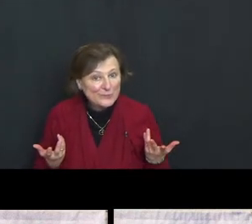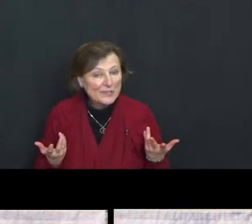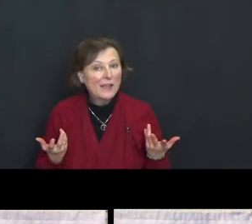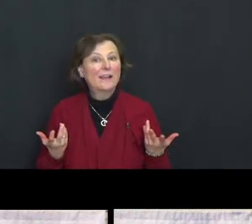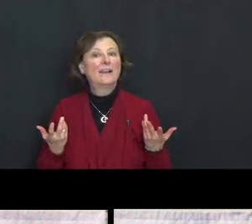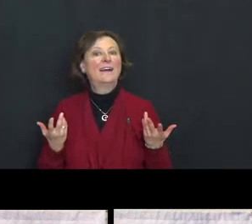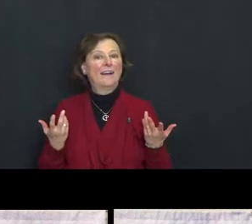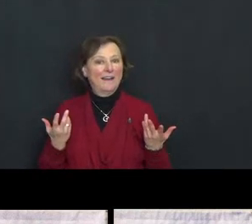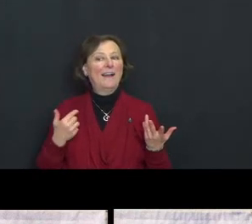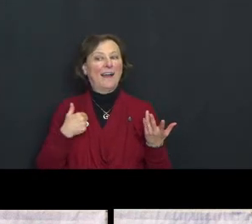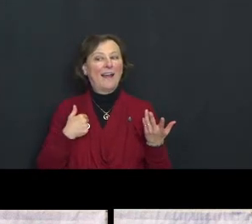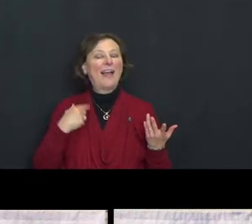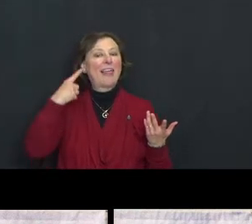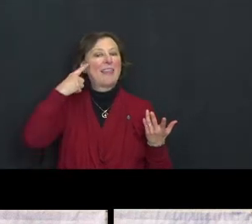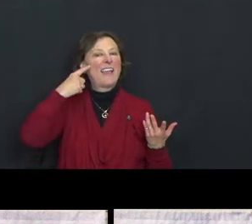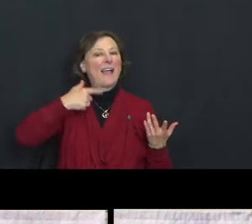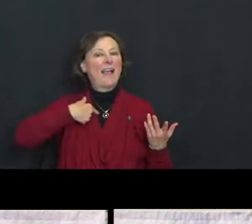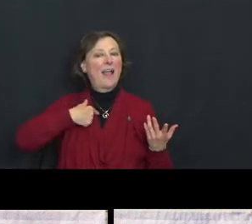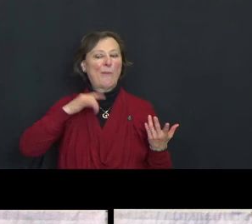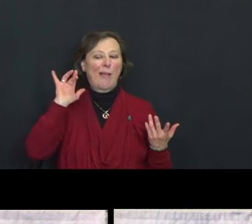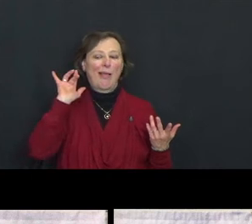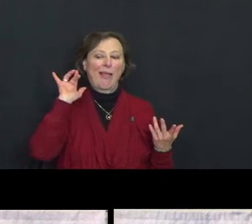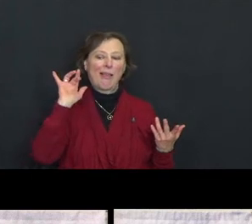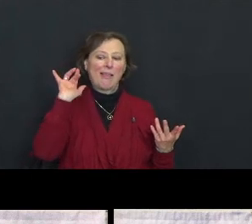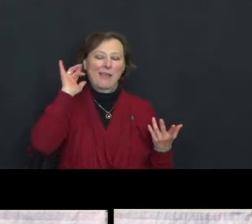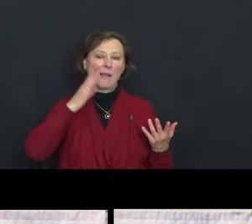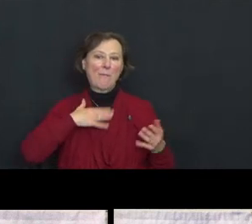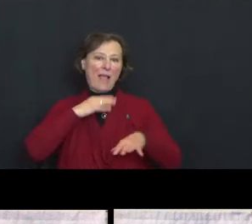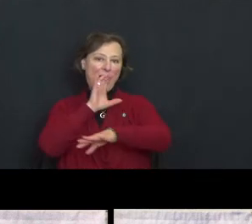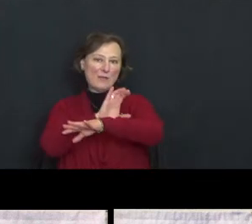I think I’m going to click on my computer, I’m going to go and I’m going to look